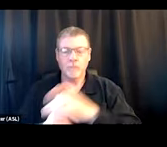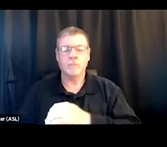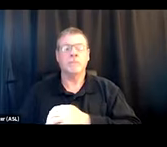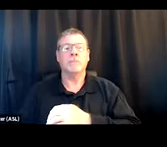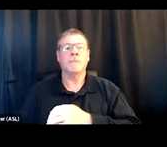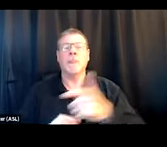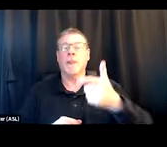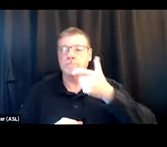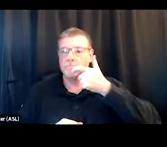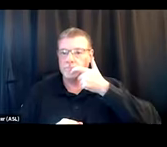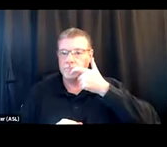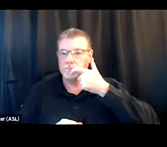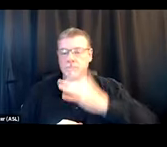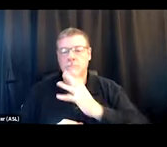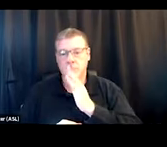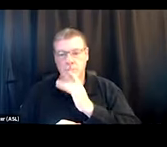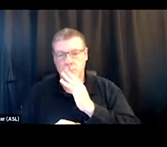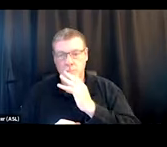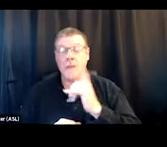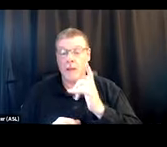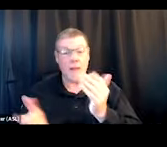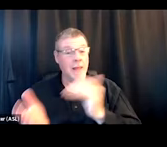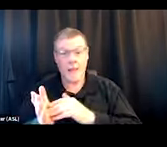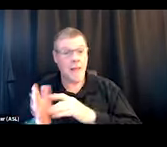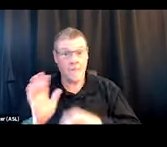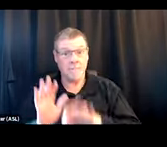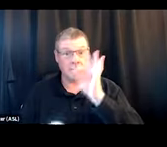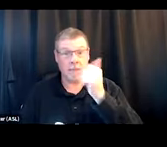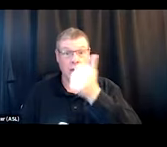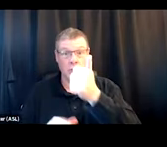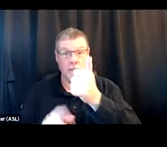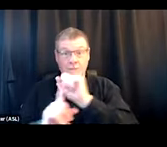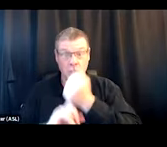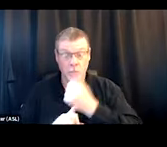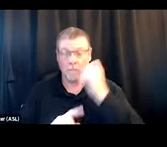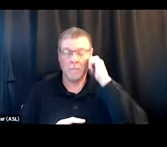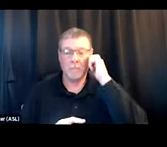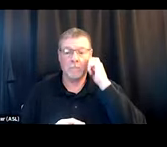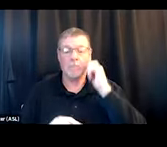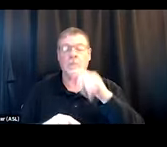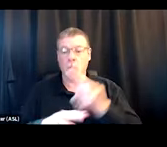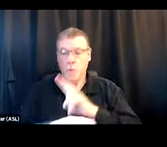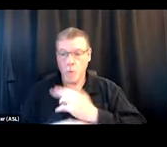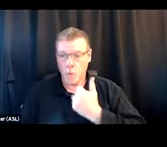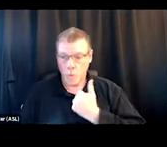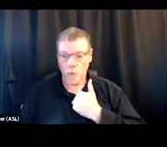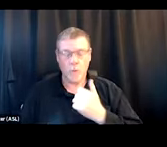So if you, again, find yourself in a situation where you are using alone and you don't have someone to check on you,